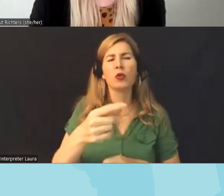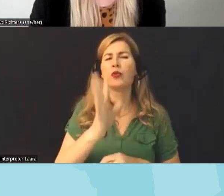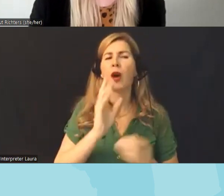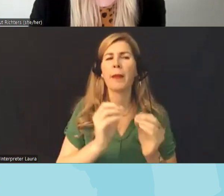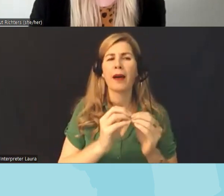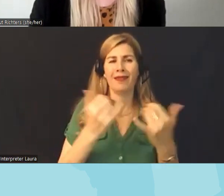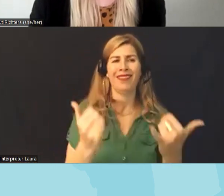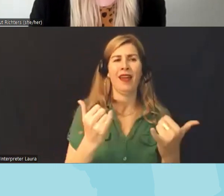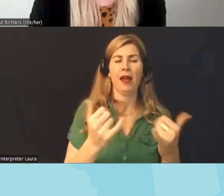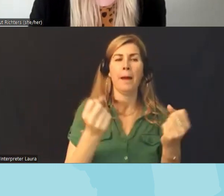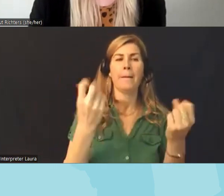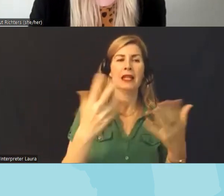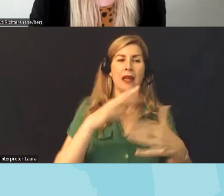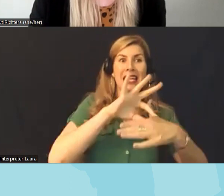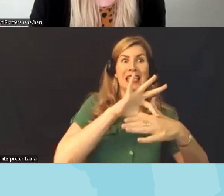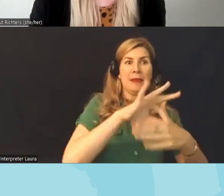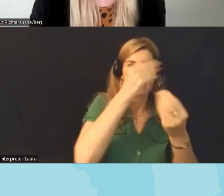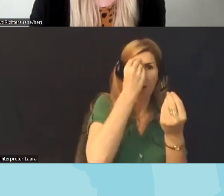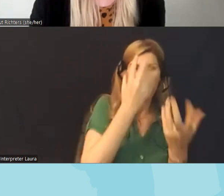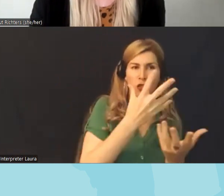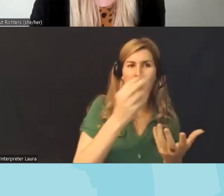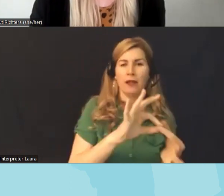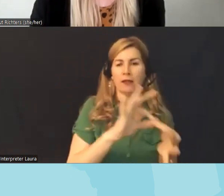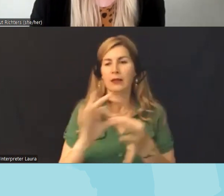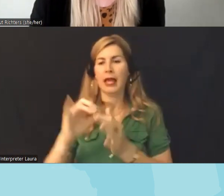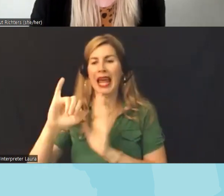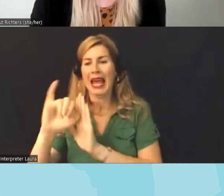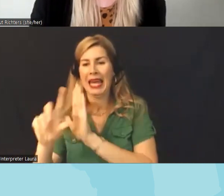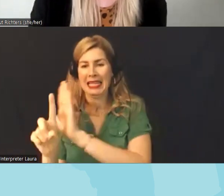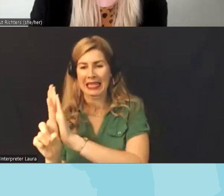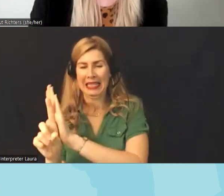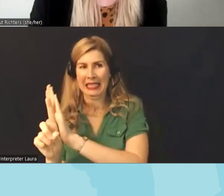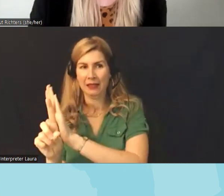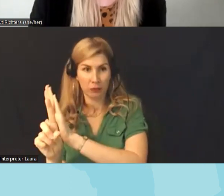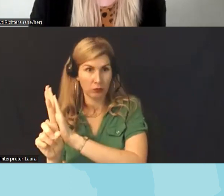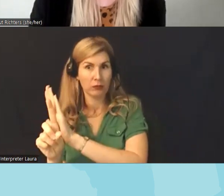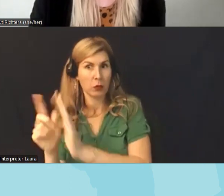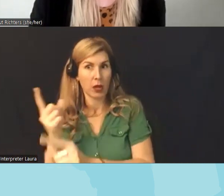content censorship and identity right and how uh particularly books that positively